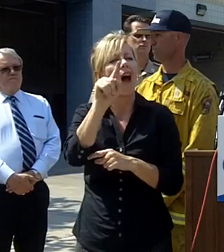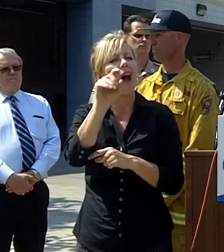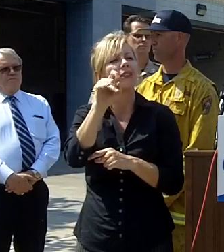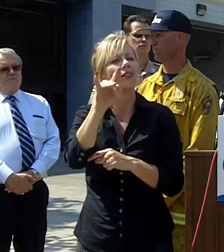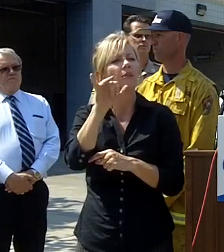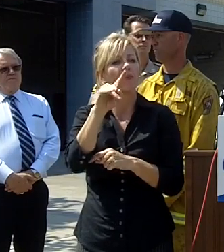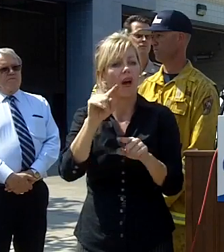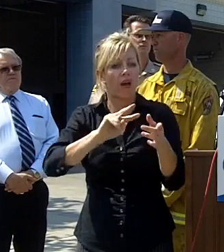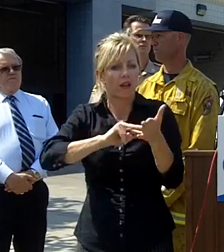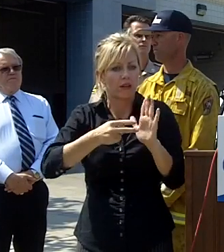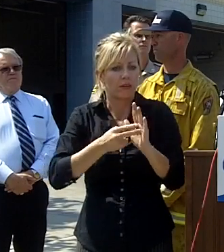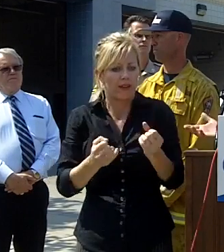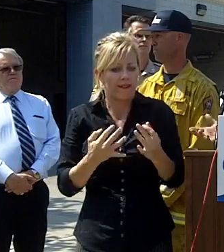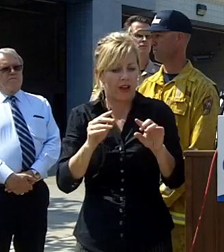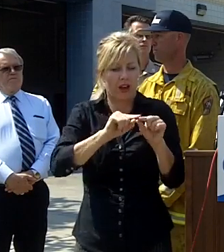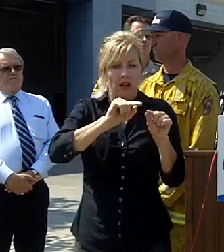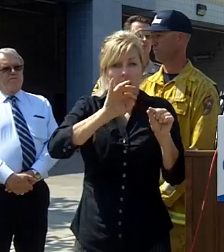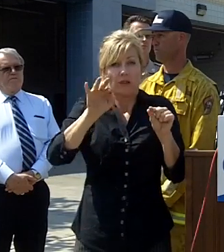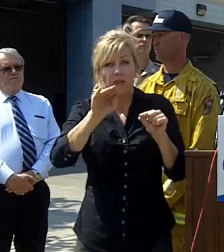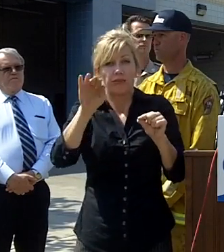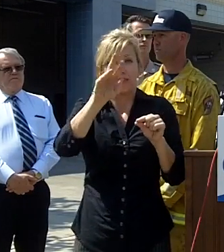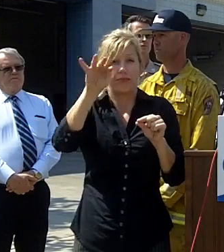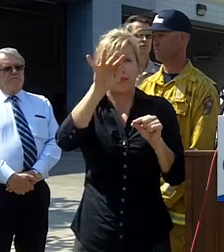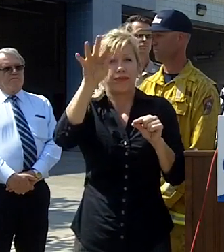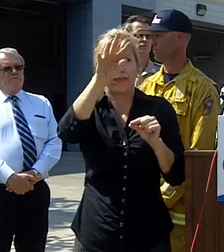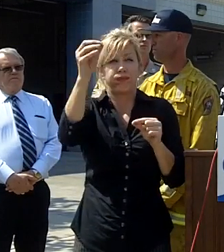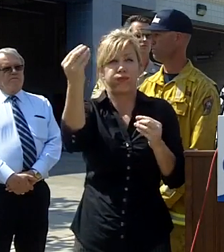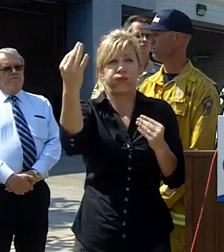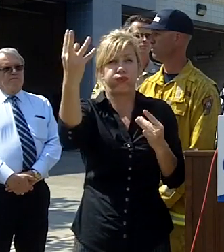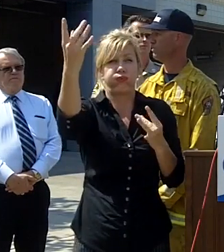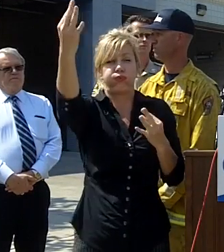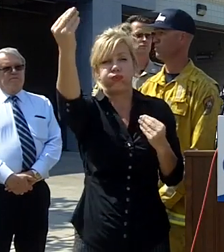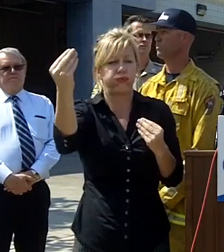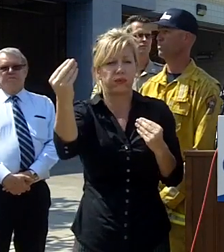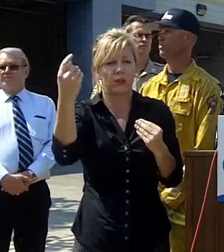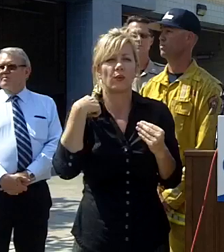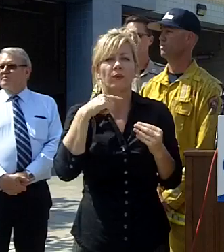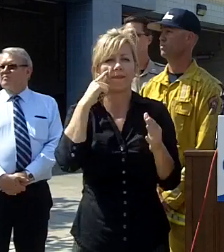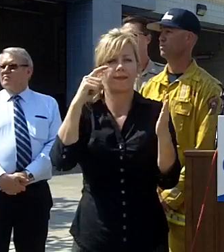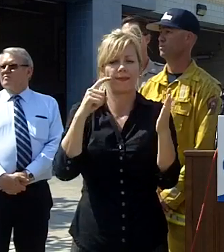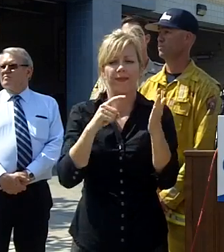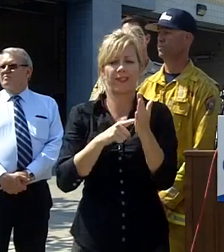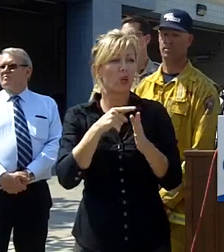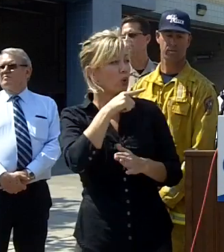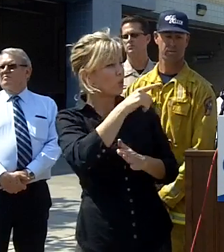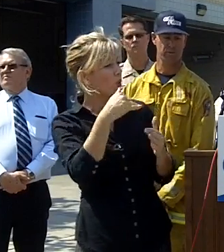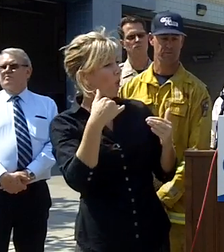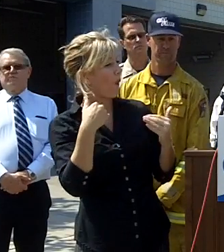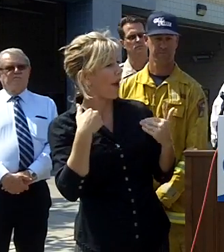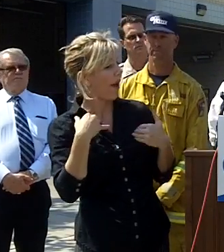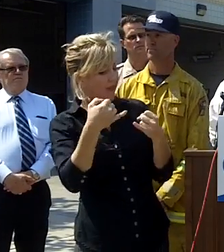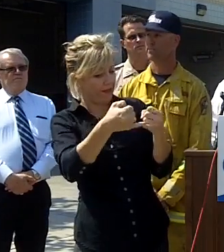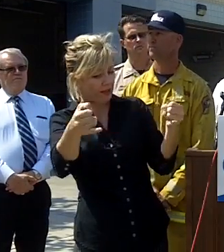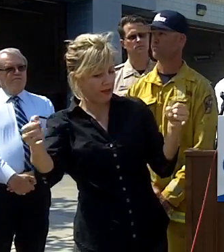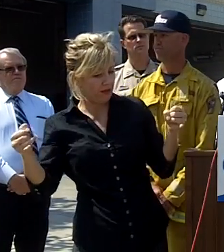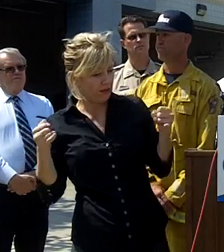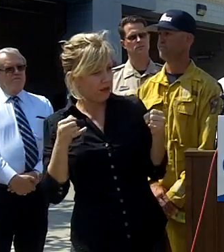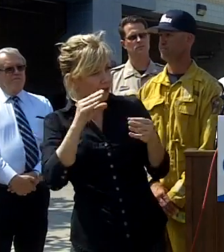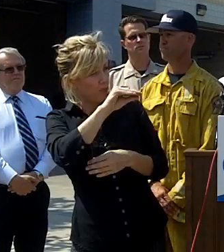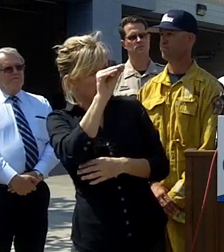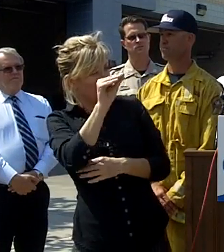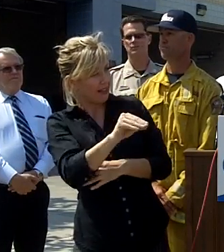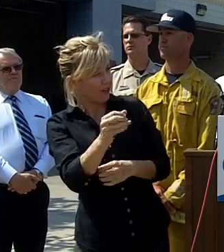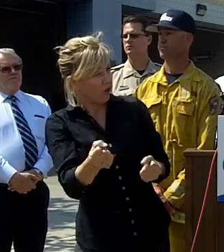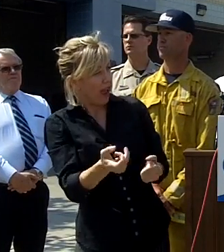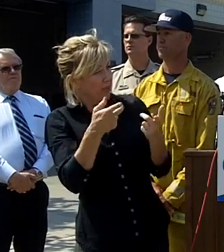additional fire that runs up a hill and threatens more structures i put it at zero it is zero